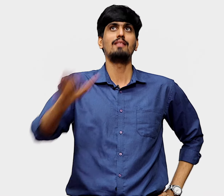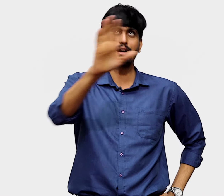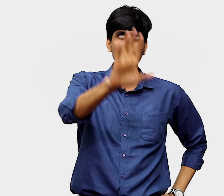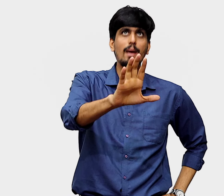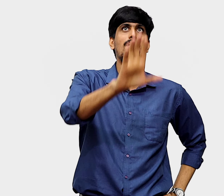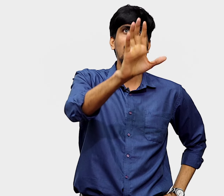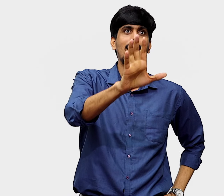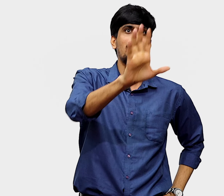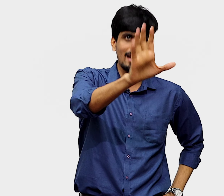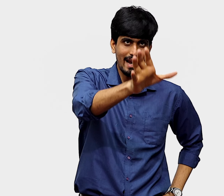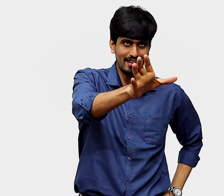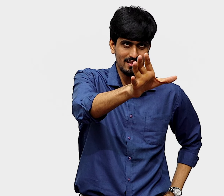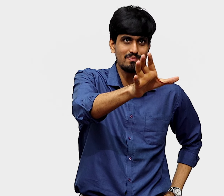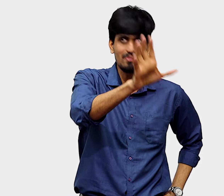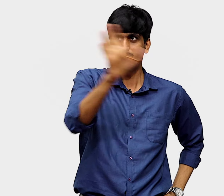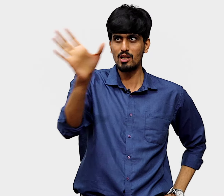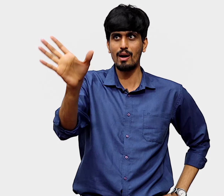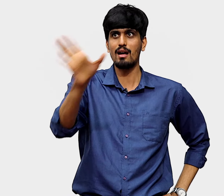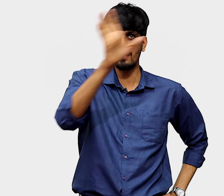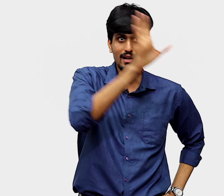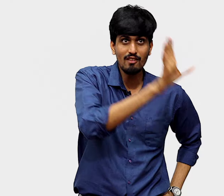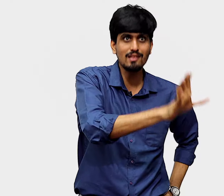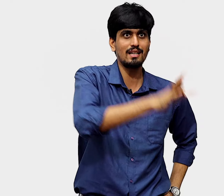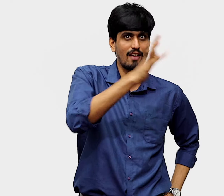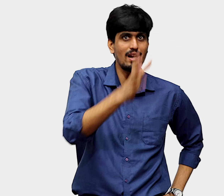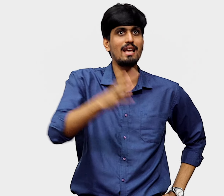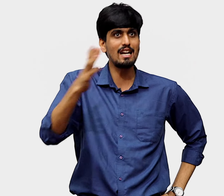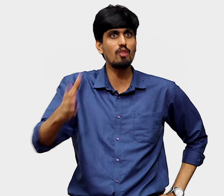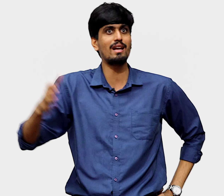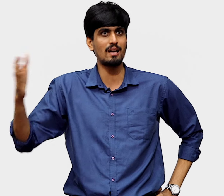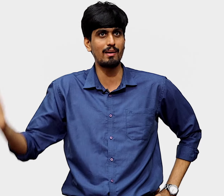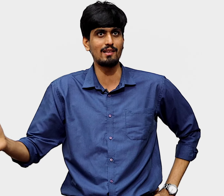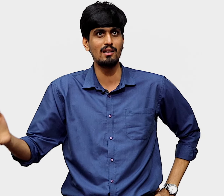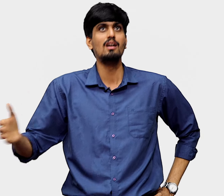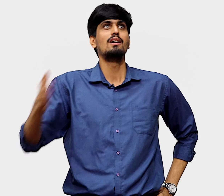That is why people like Bill Gates are investing heavily into vegan companies.